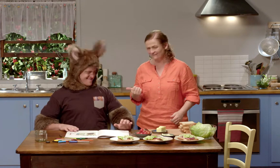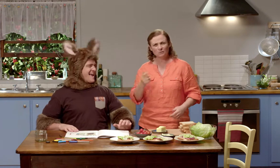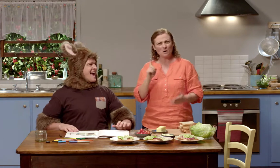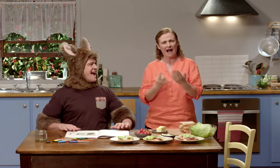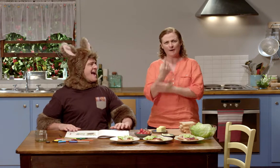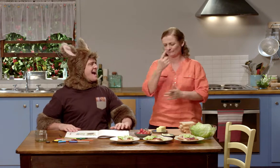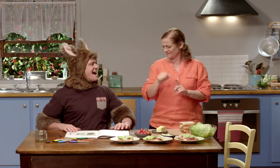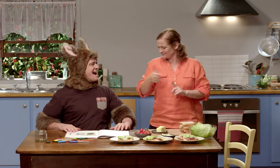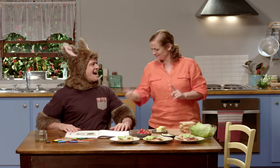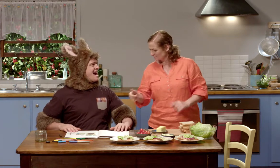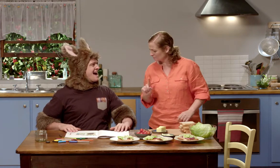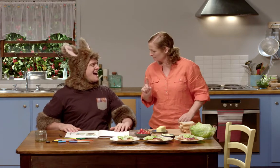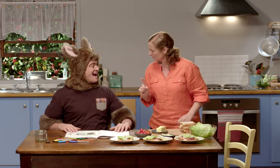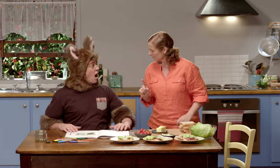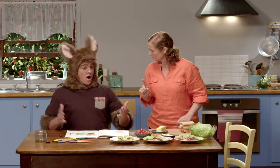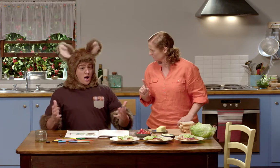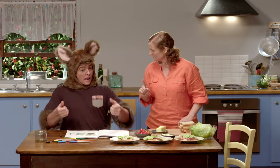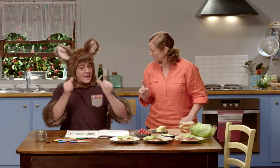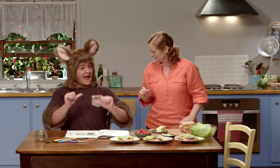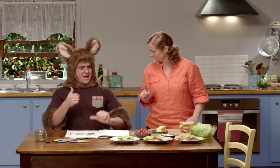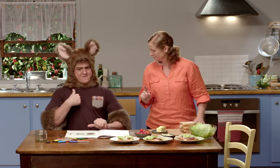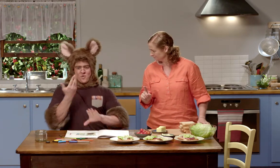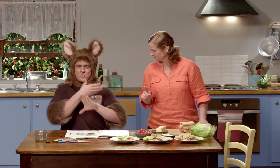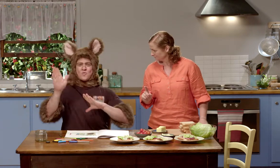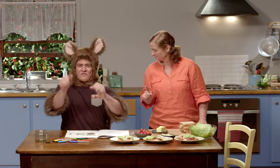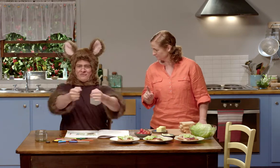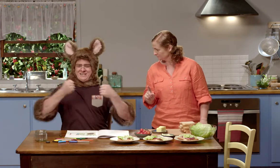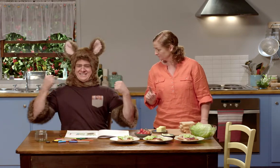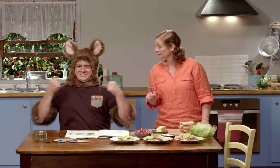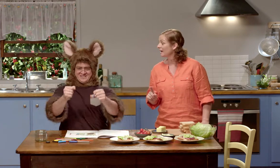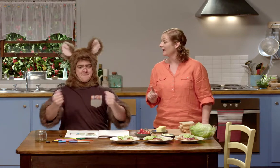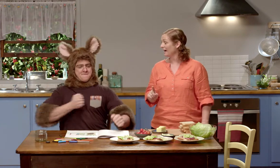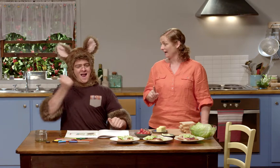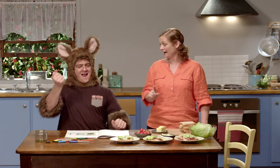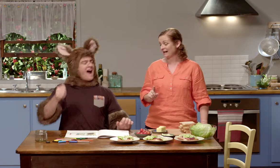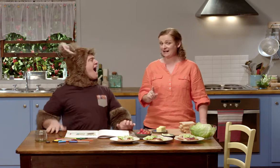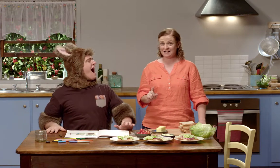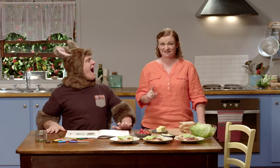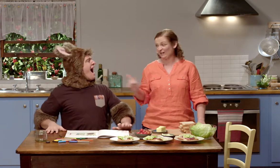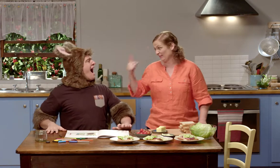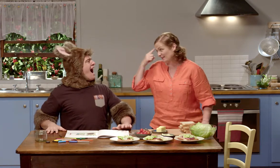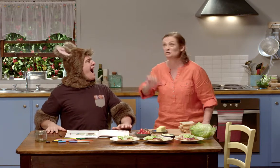but what happened next? Well next I got a brand new fridge all to myself.